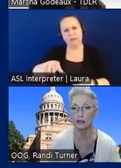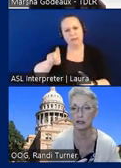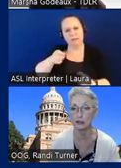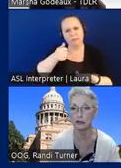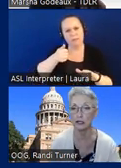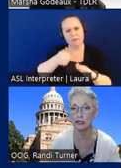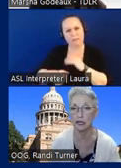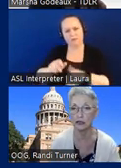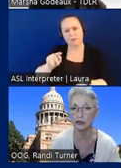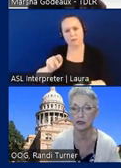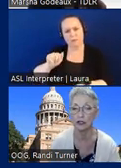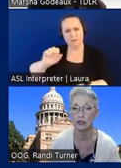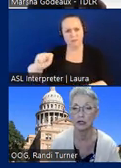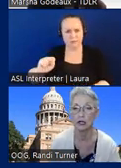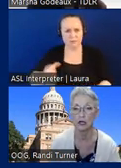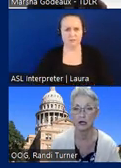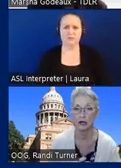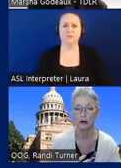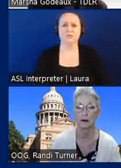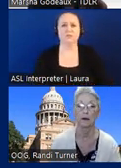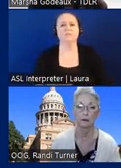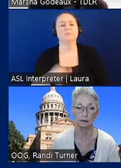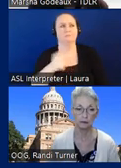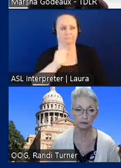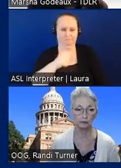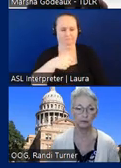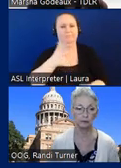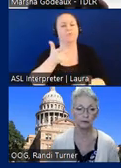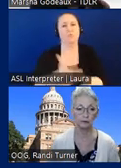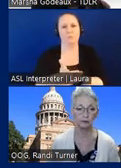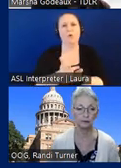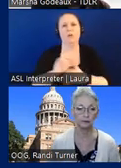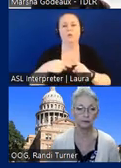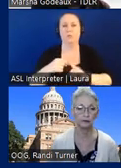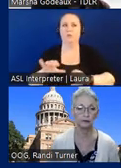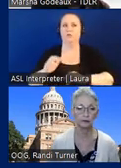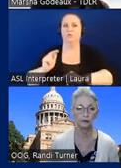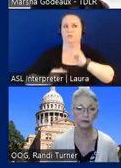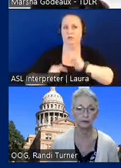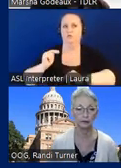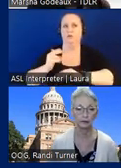Accessibility Standards? Yes, parking is when you do construction to a parking lot it is considered